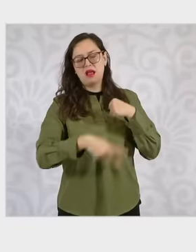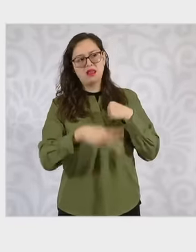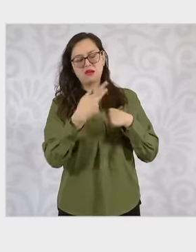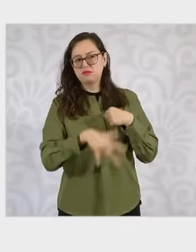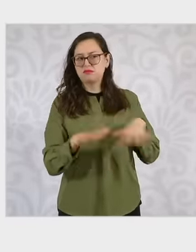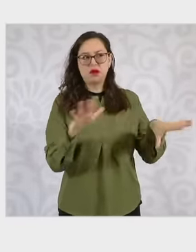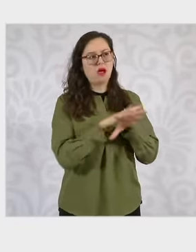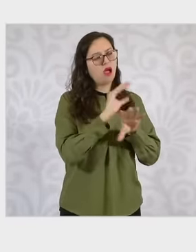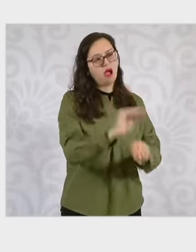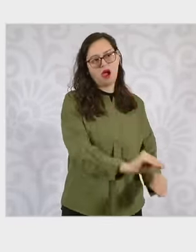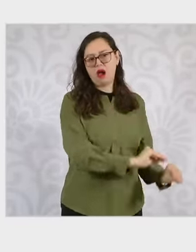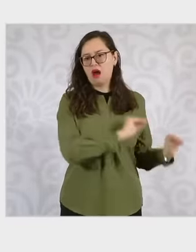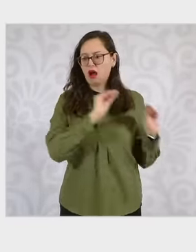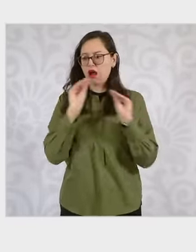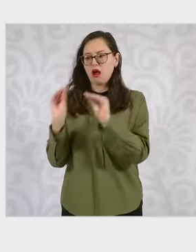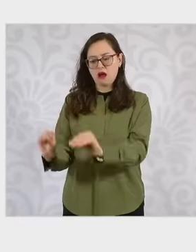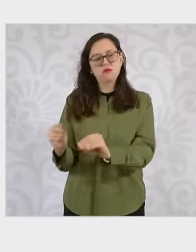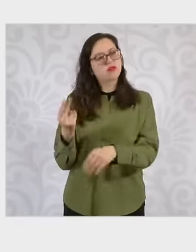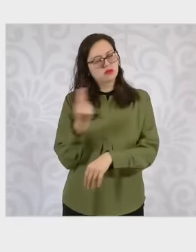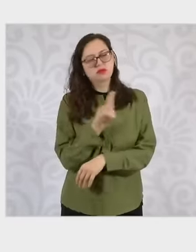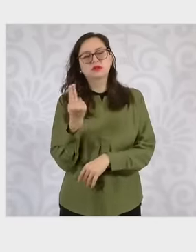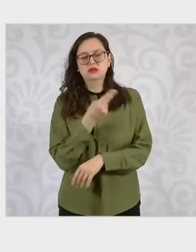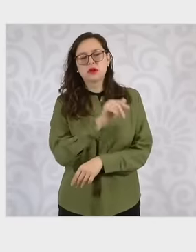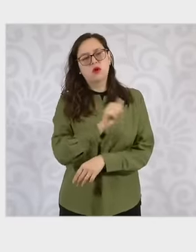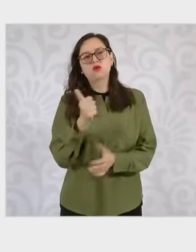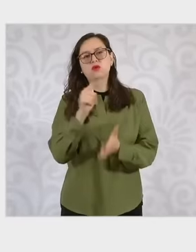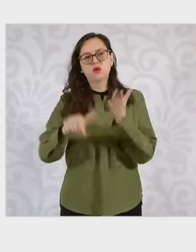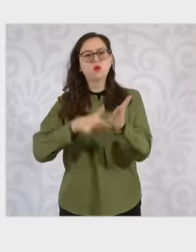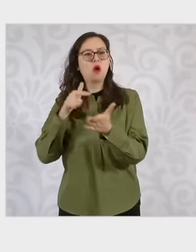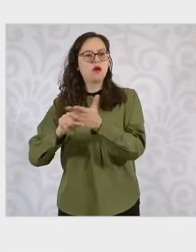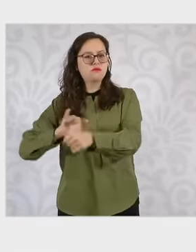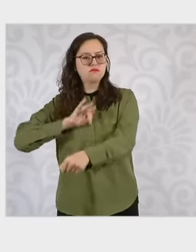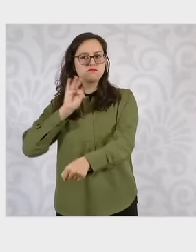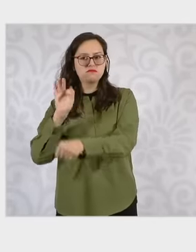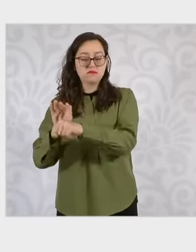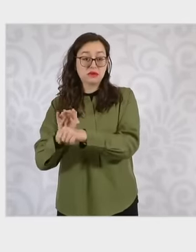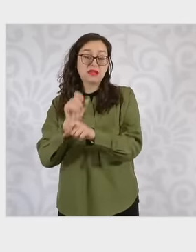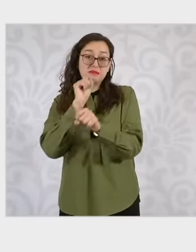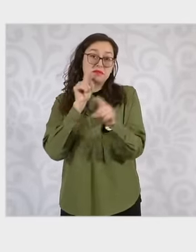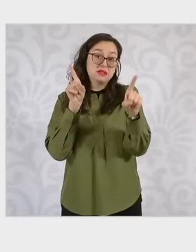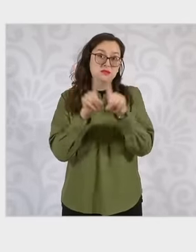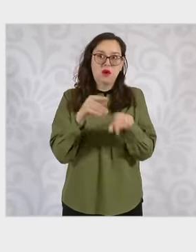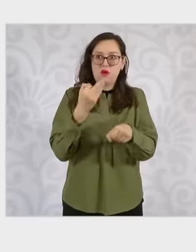also due to the effect of climate change that we are already significantly confronting